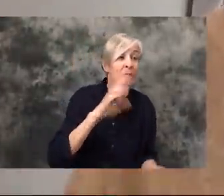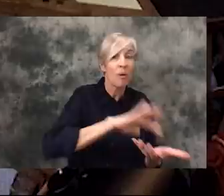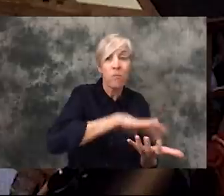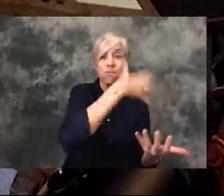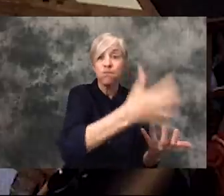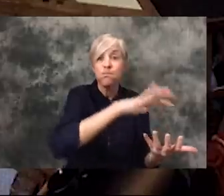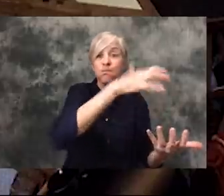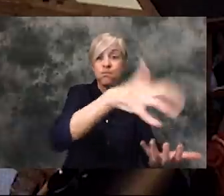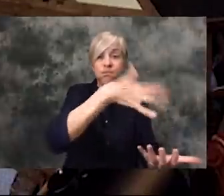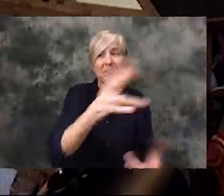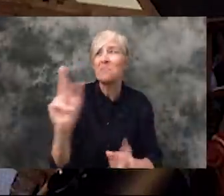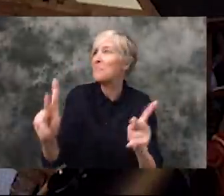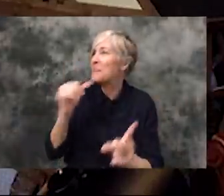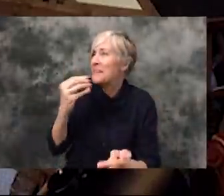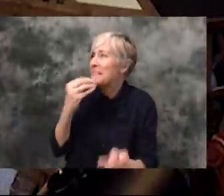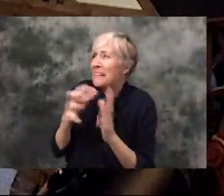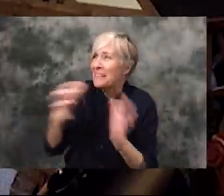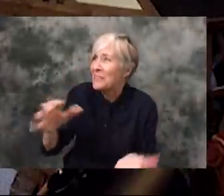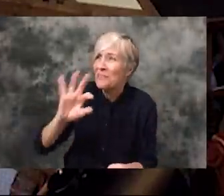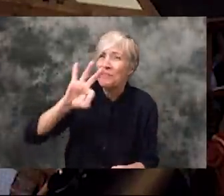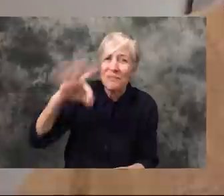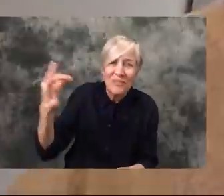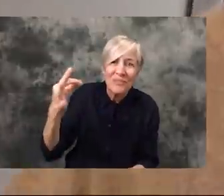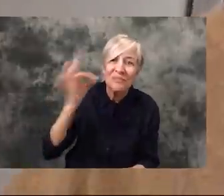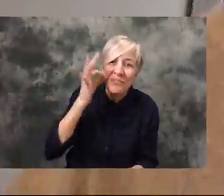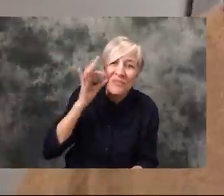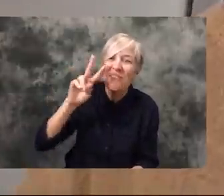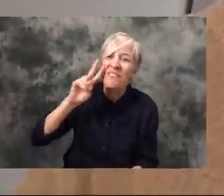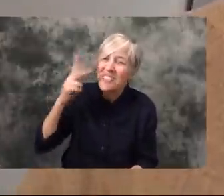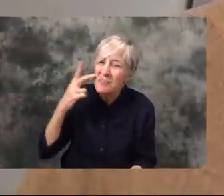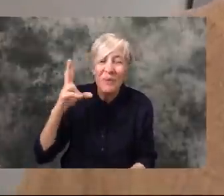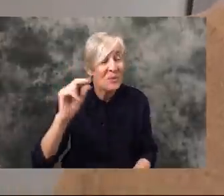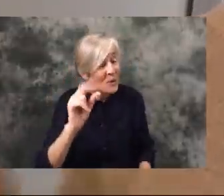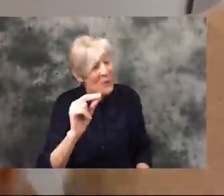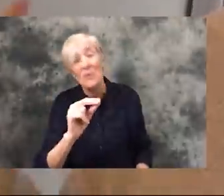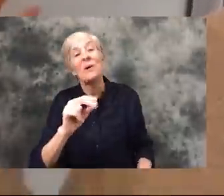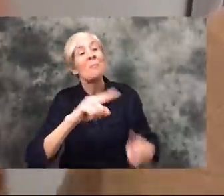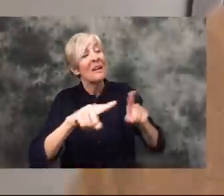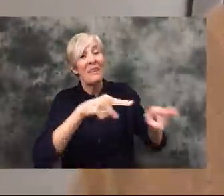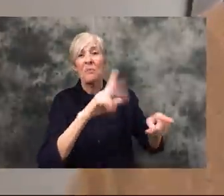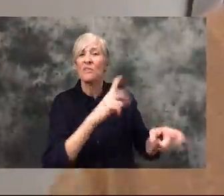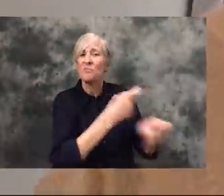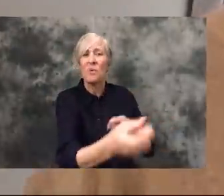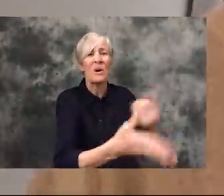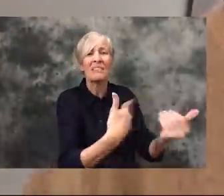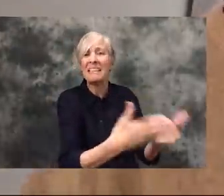Yeah! People aren't eating enough fruits and veggies! They're not, they're not. You know they don't keep and I understand that.